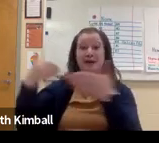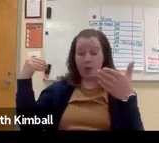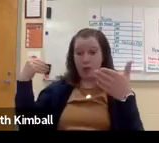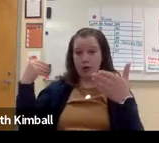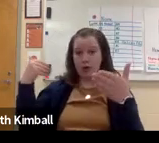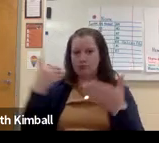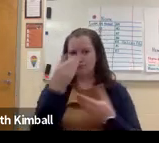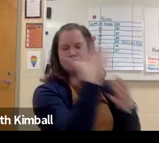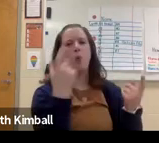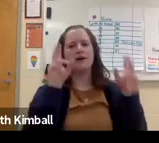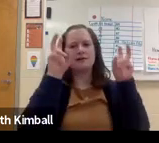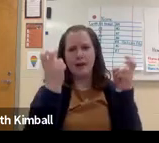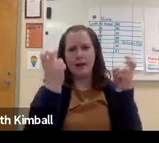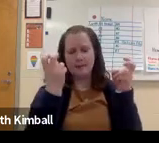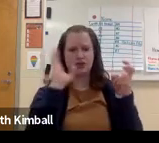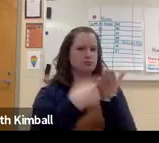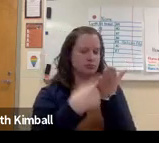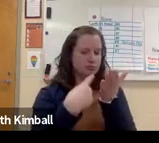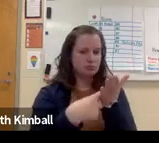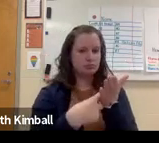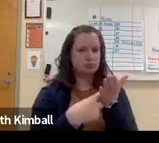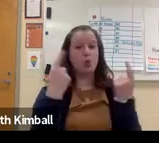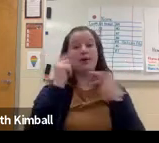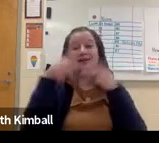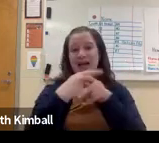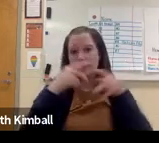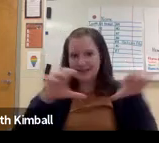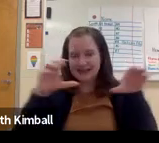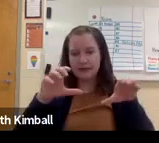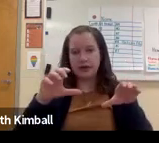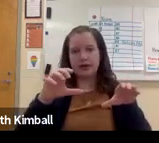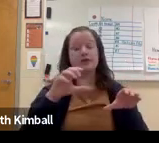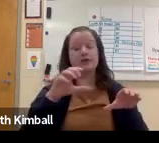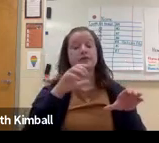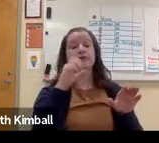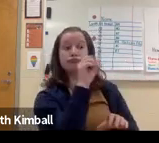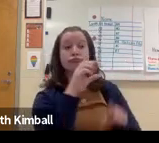If you can give them two or three days ahead of time, let them know what the topic is, what you'll be discussing